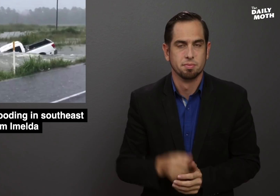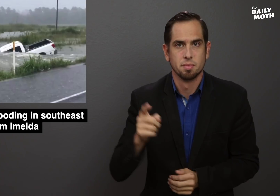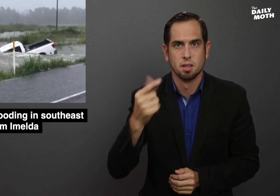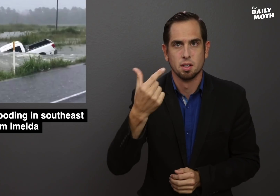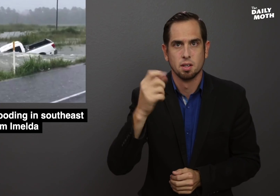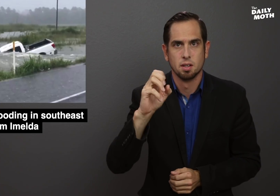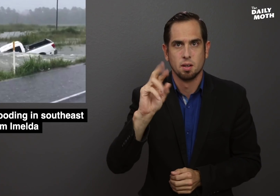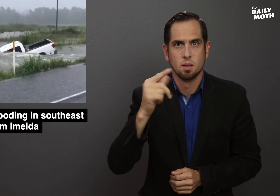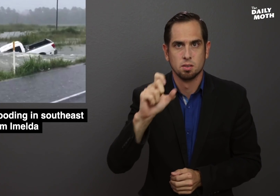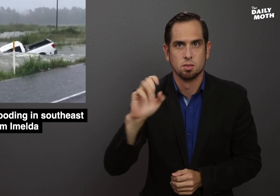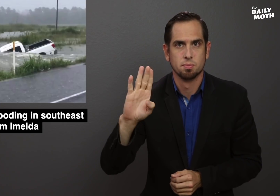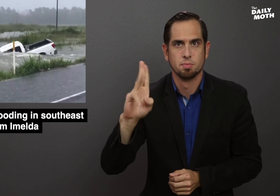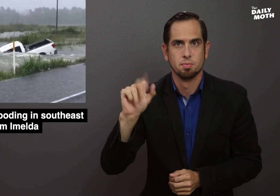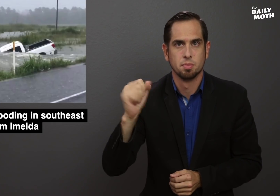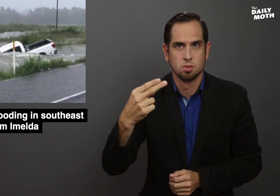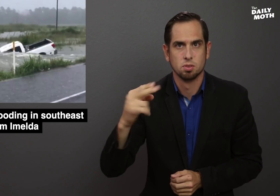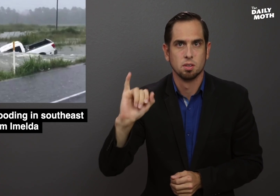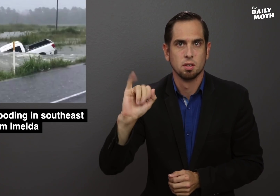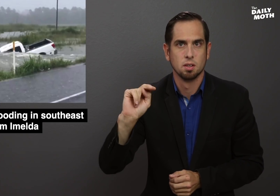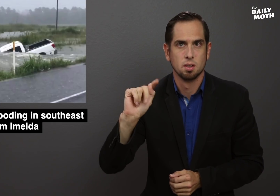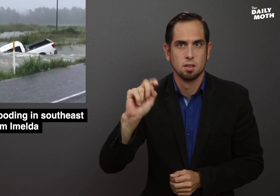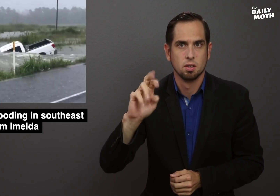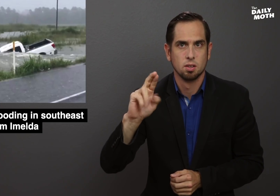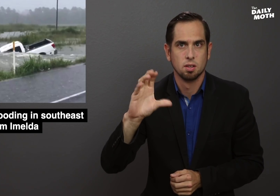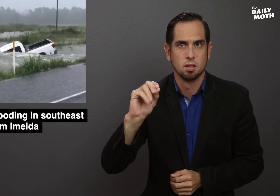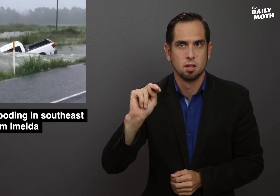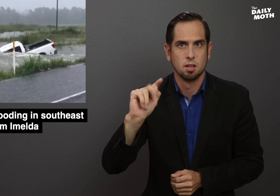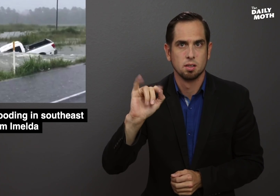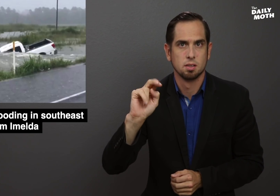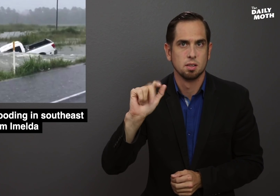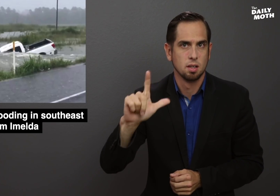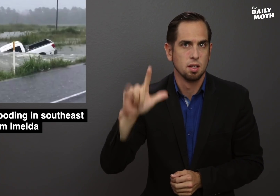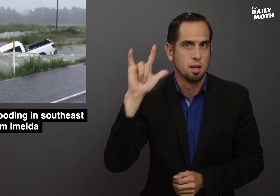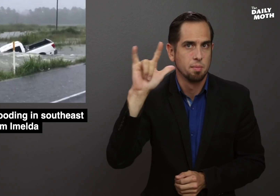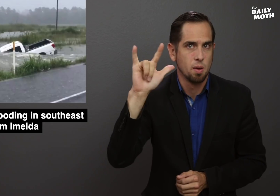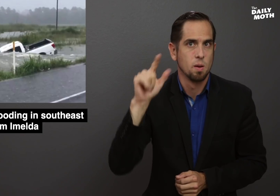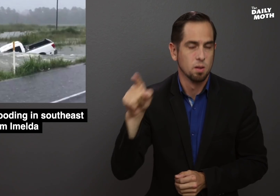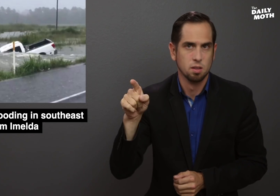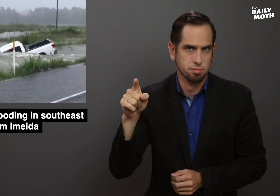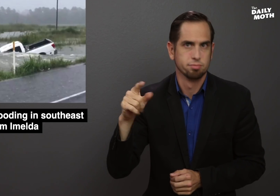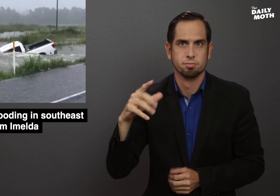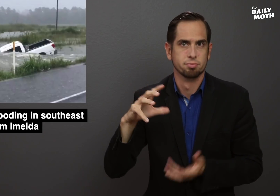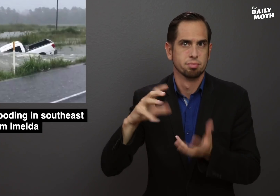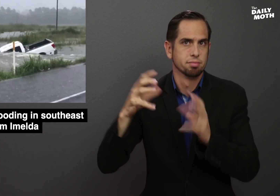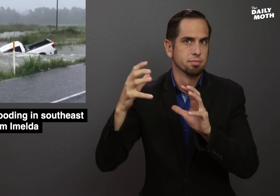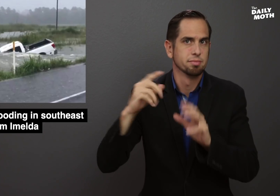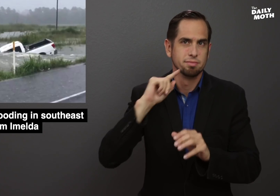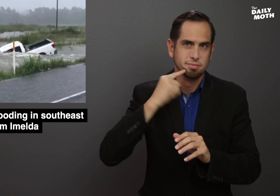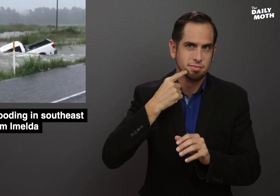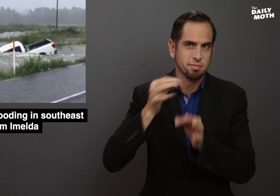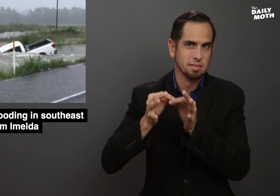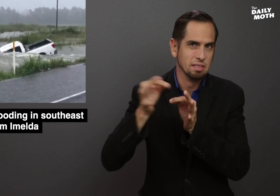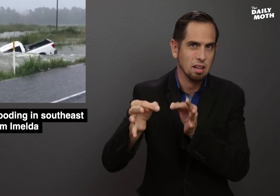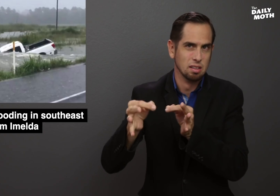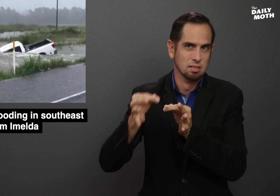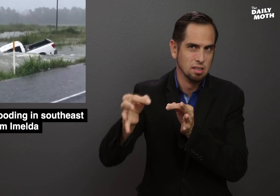The George Bush Intercontinental Airport experienced major delays